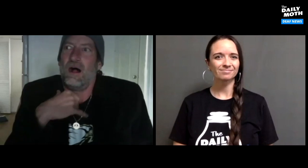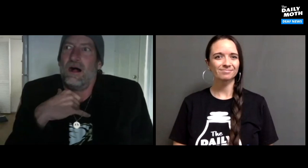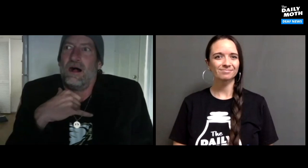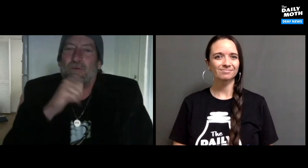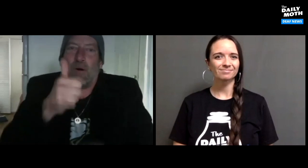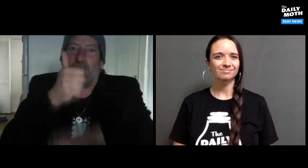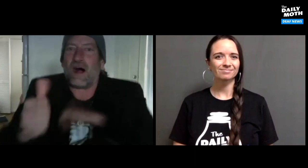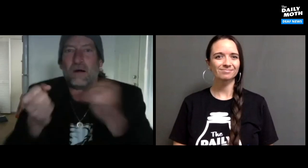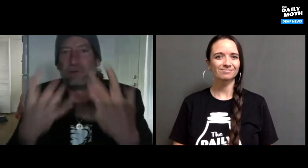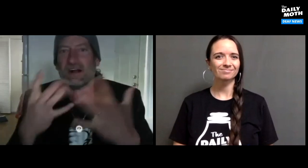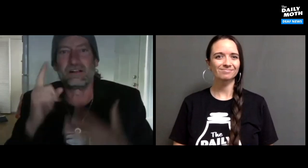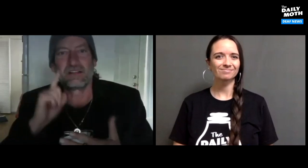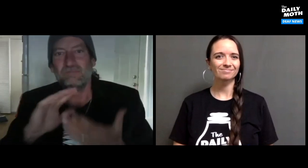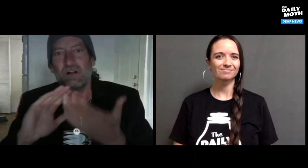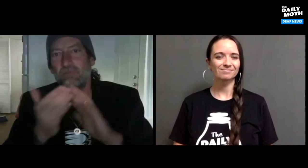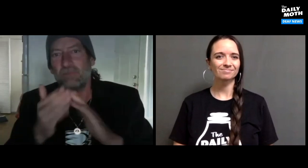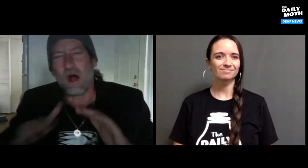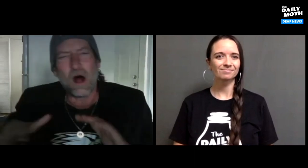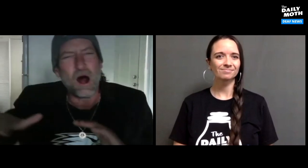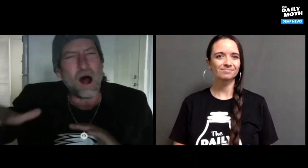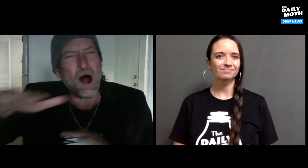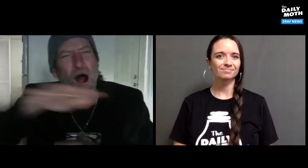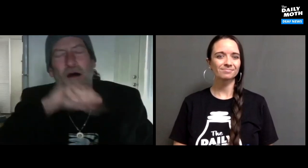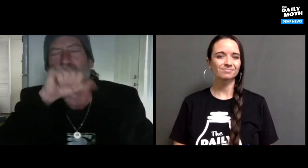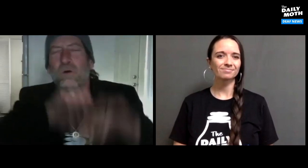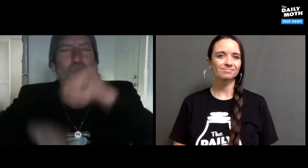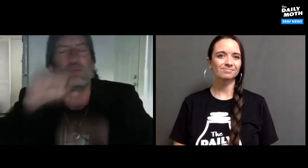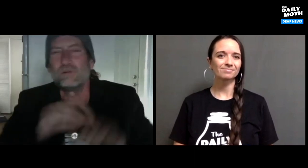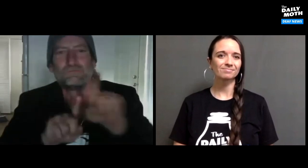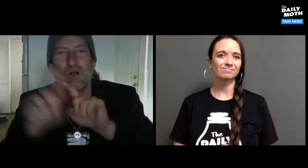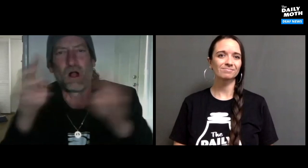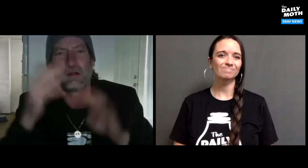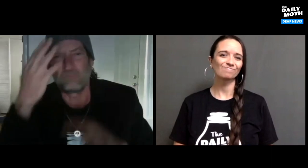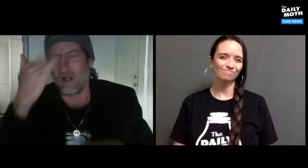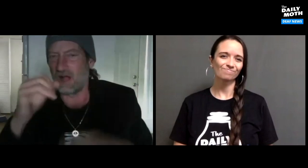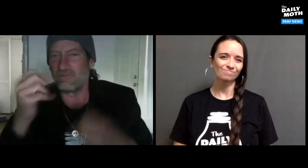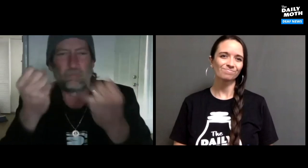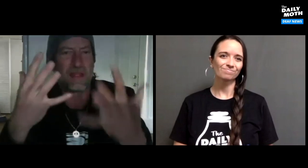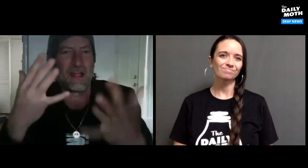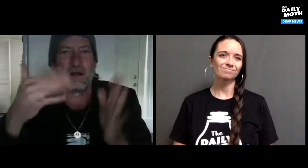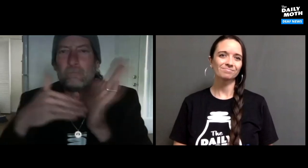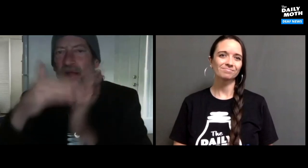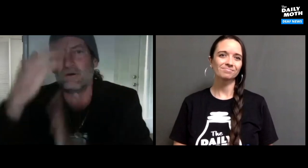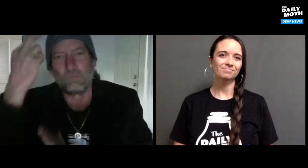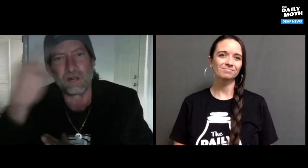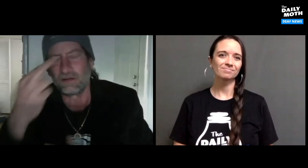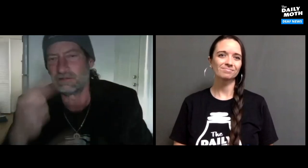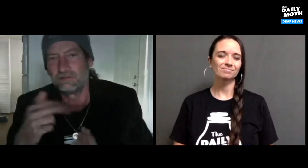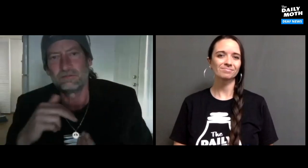many of us love Star Wars because of a million reasons.